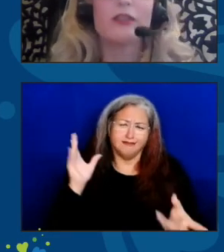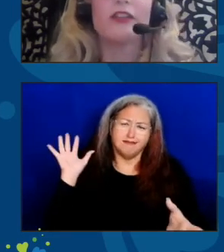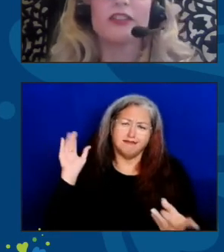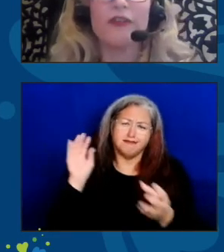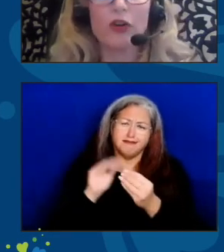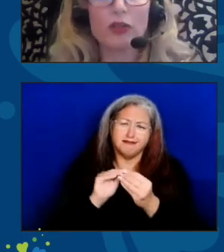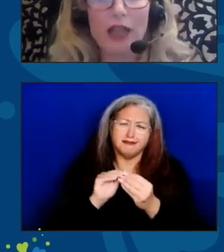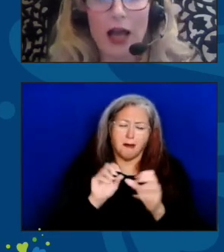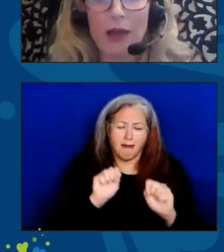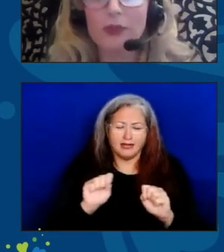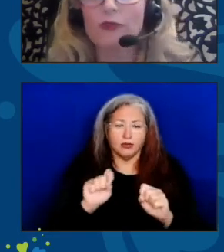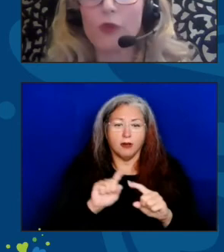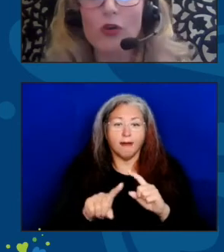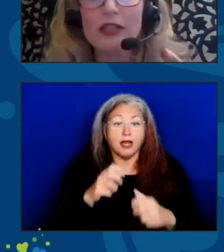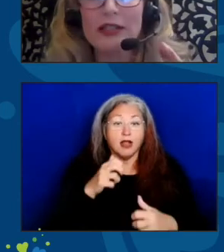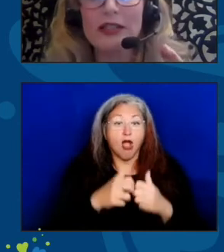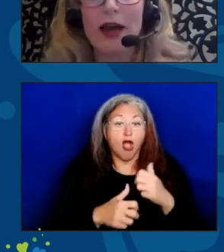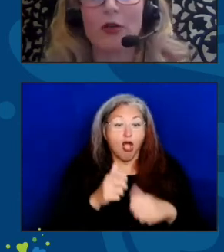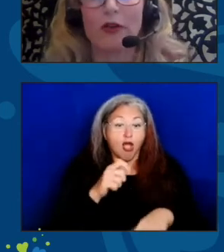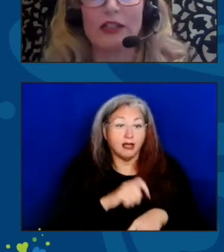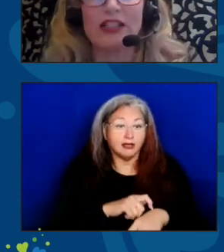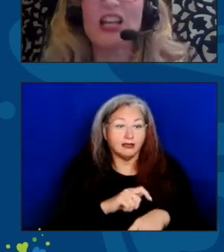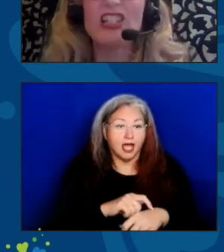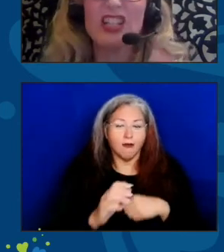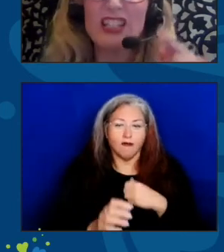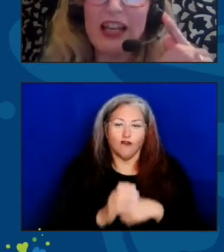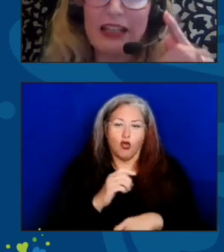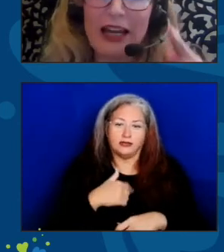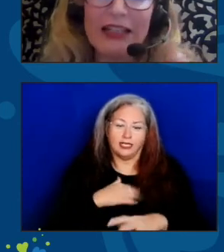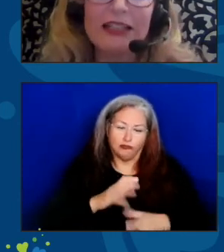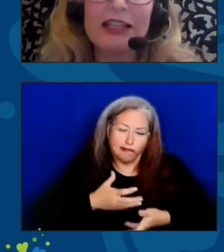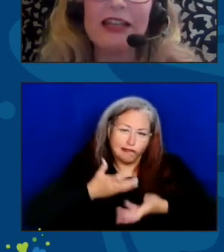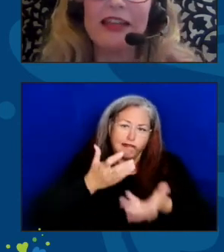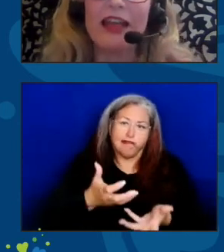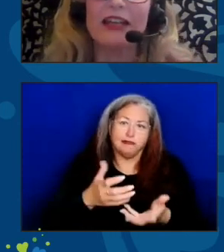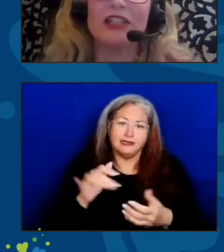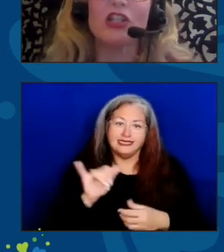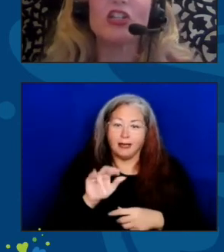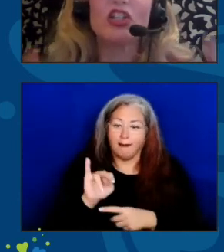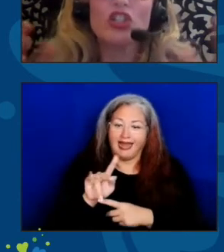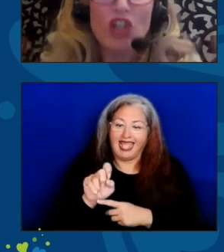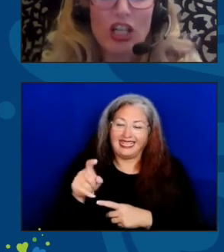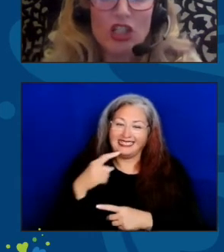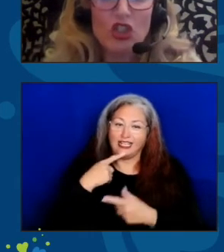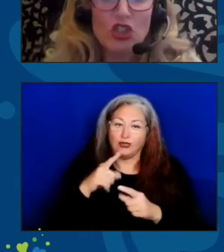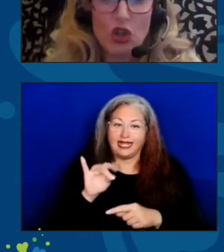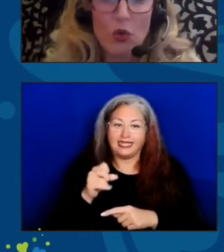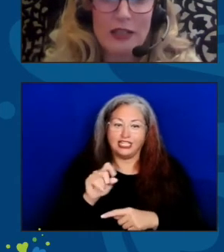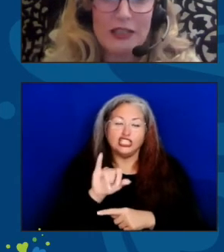The difficult times forced it out of us, just like Nike said in the eighties, to "just do it."